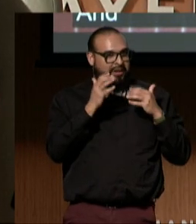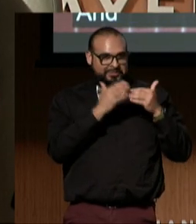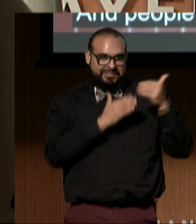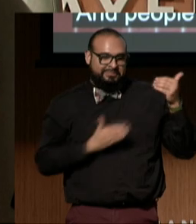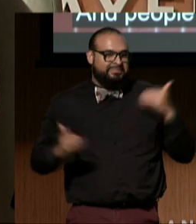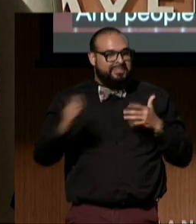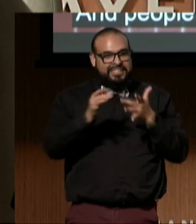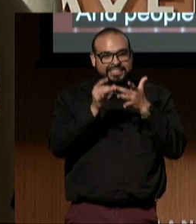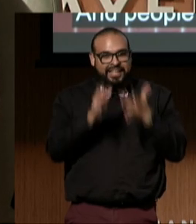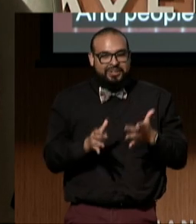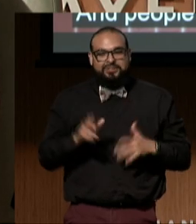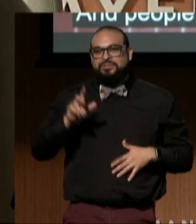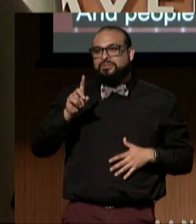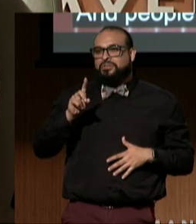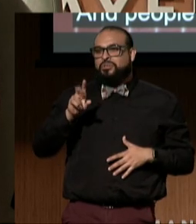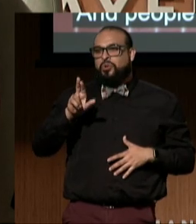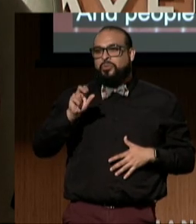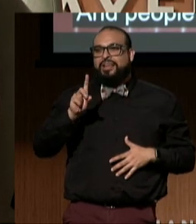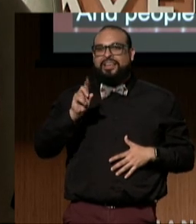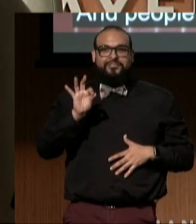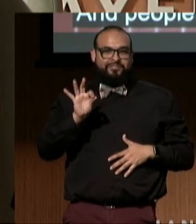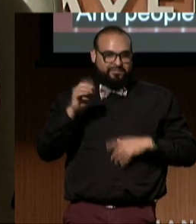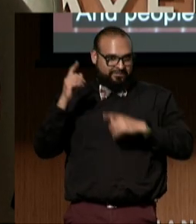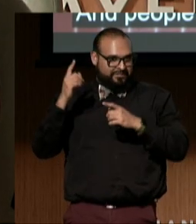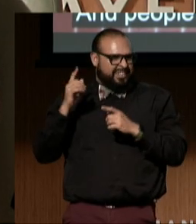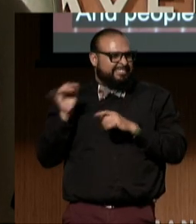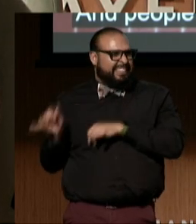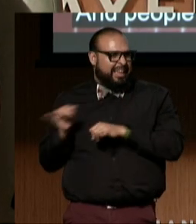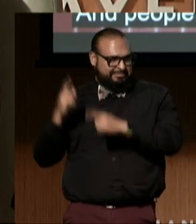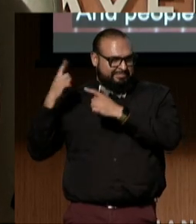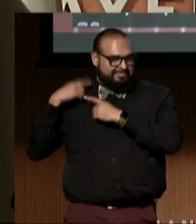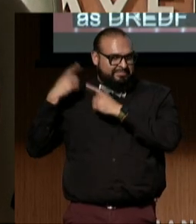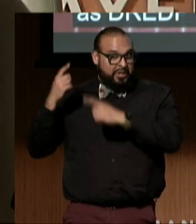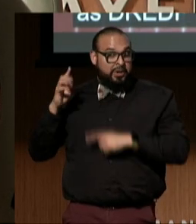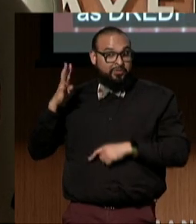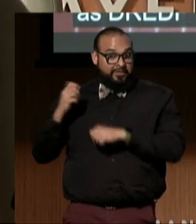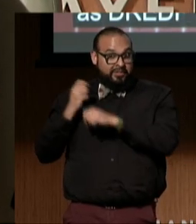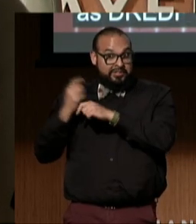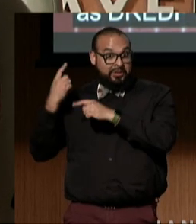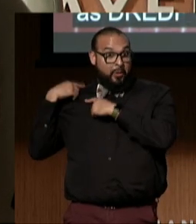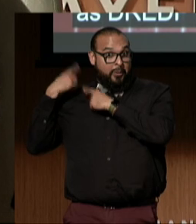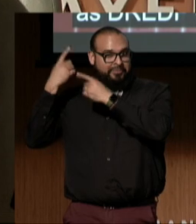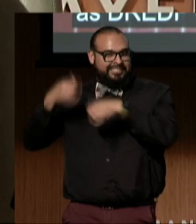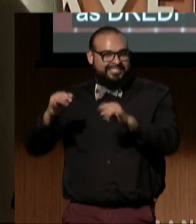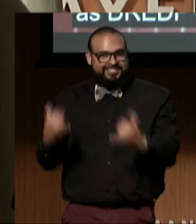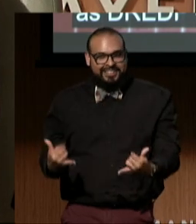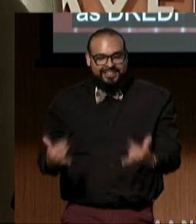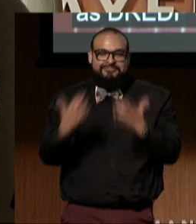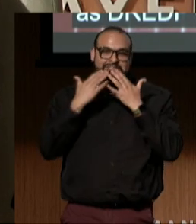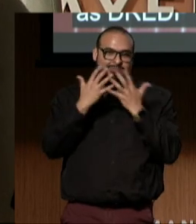as DREDF was 45 years ago and is today. Thank you so much for being here